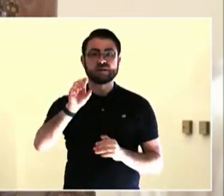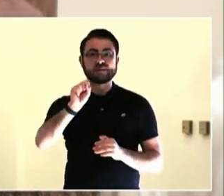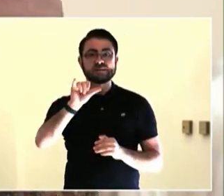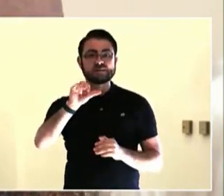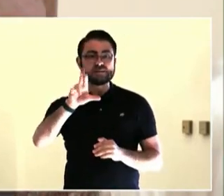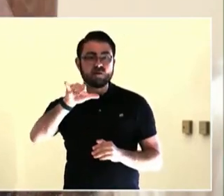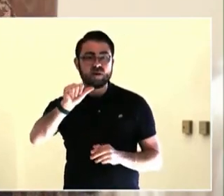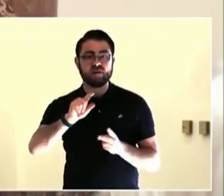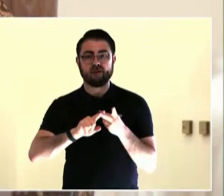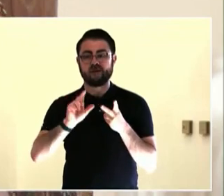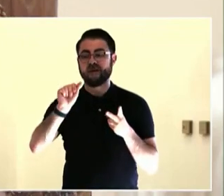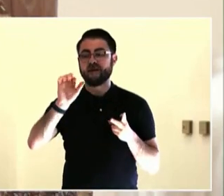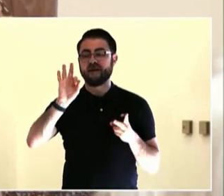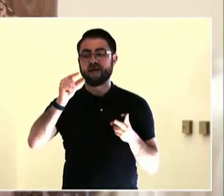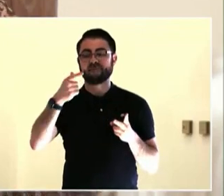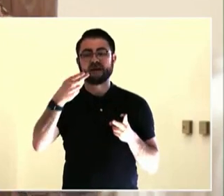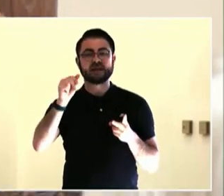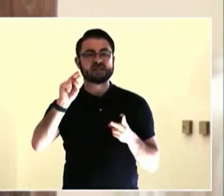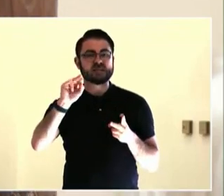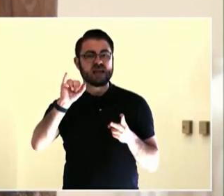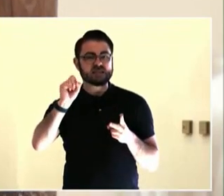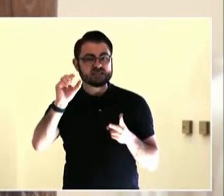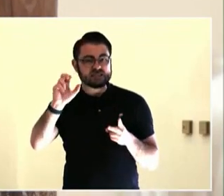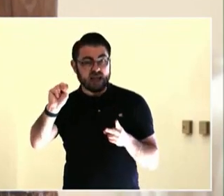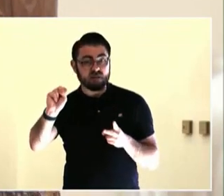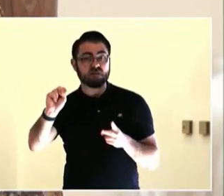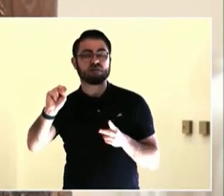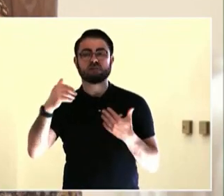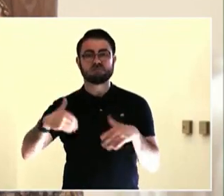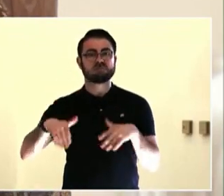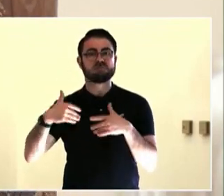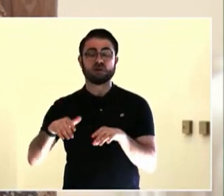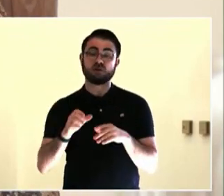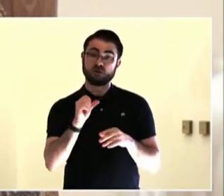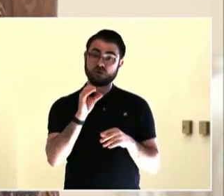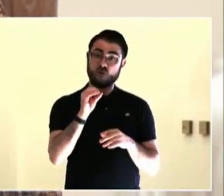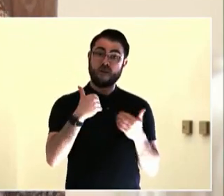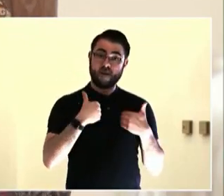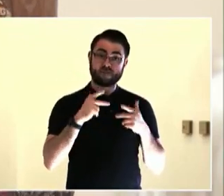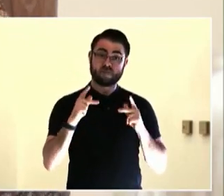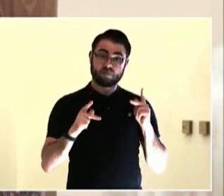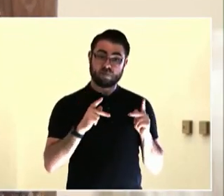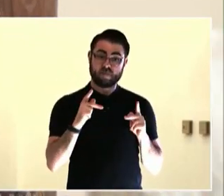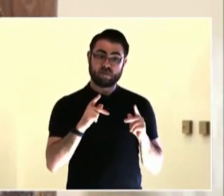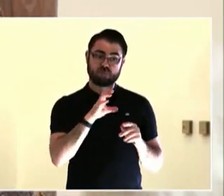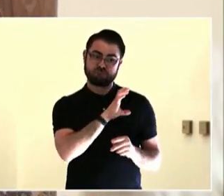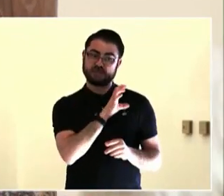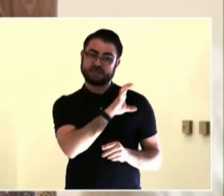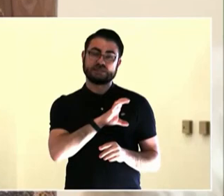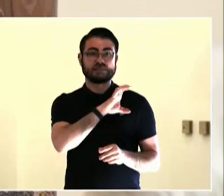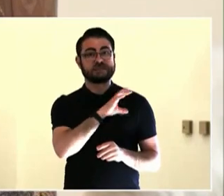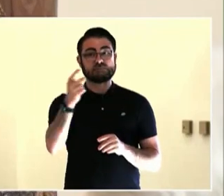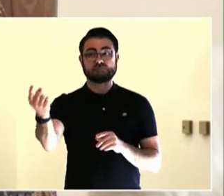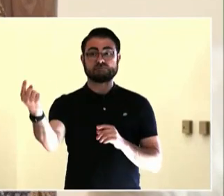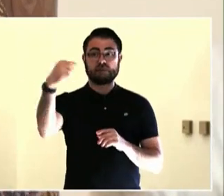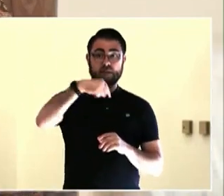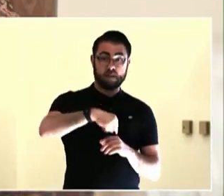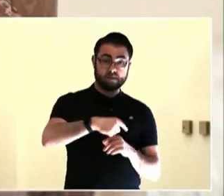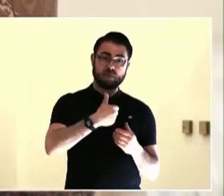but it was giving people a place to go to the bathroom and raise dignity in that regard as well. So it's just a very basic planning process -- set priorities, develop new